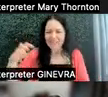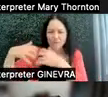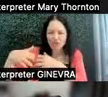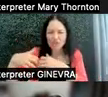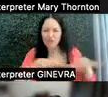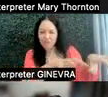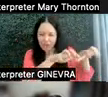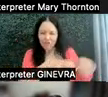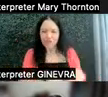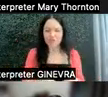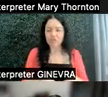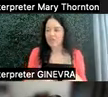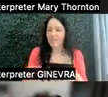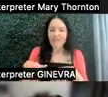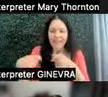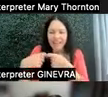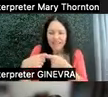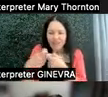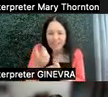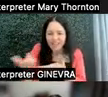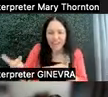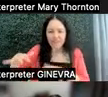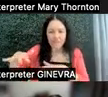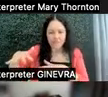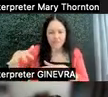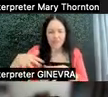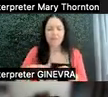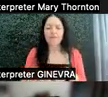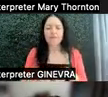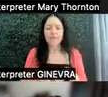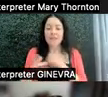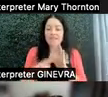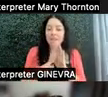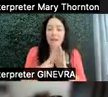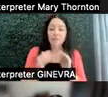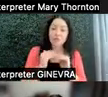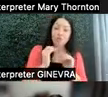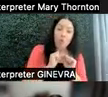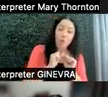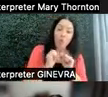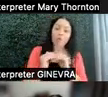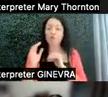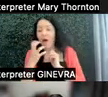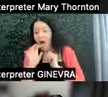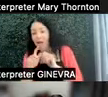Humming electronics-- yep. Sometimes too cold, sometimes too hot, depending on the season and the sun--